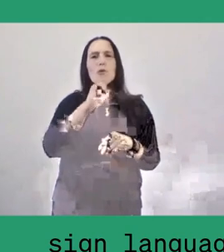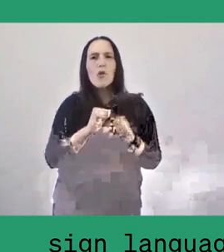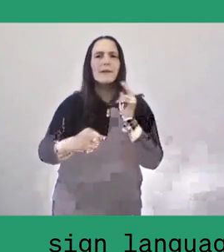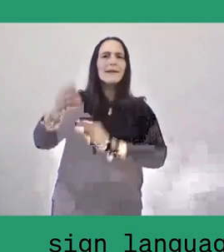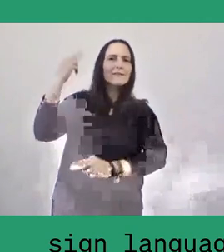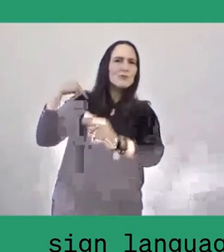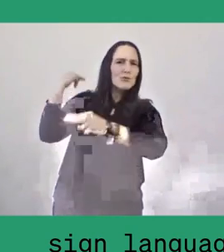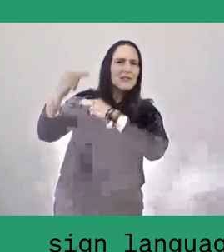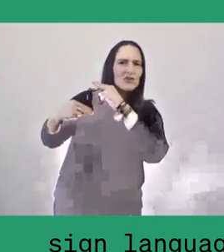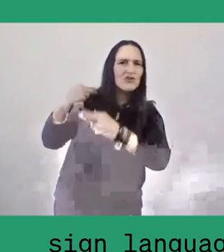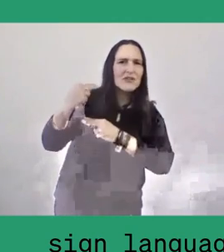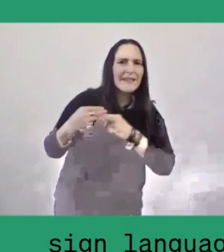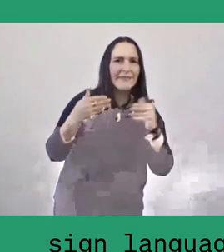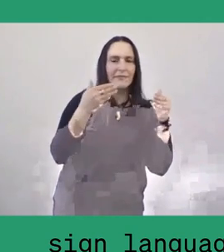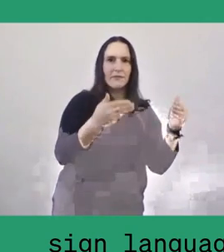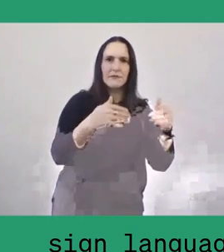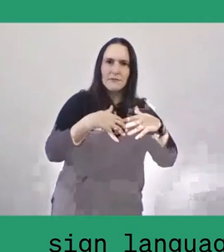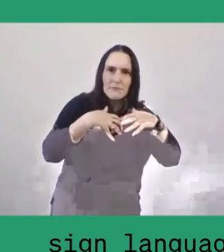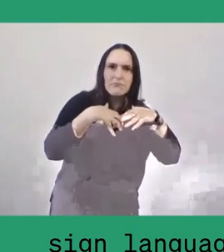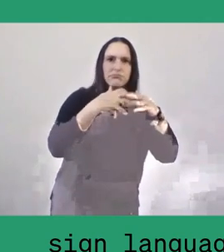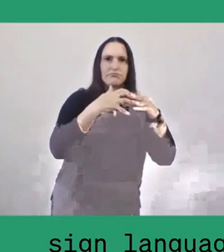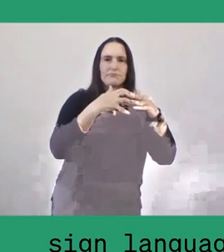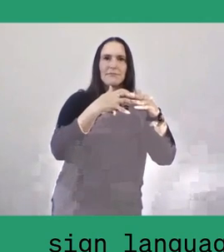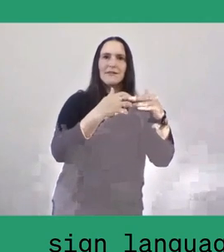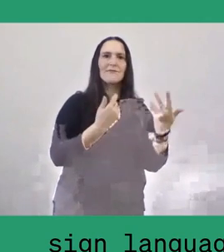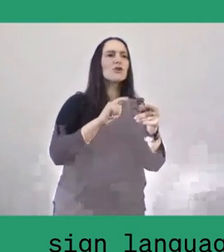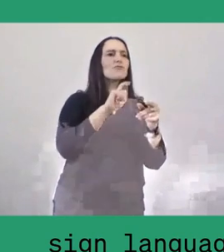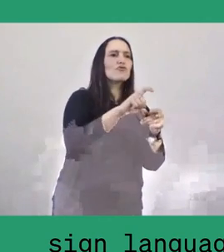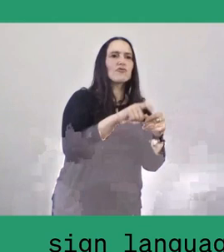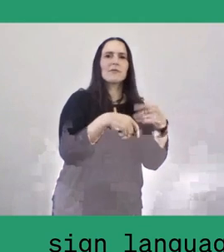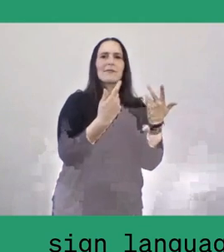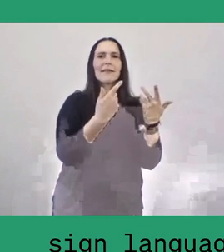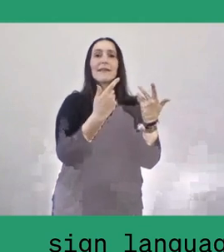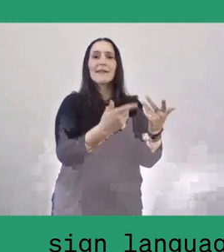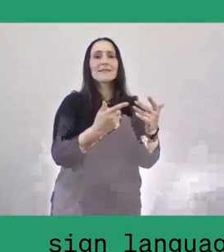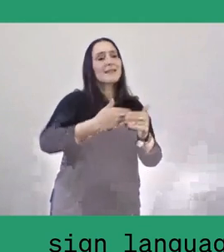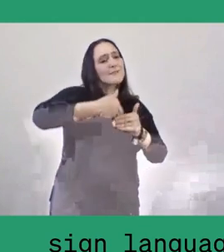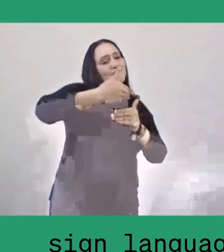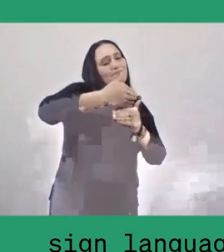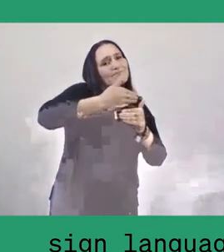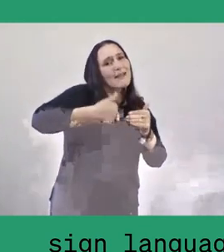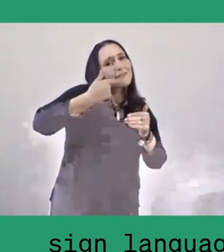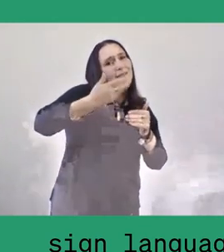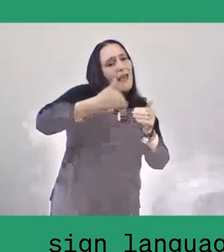which is to chip in a cup of rice daily from each household